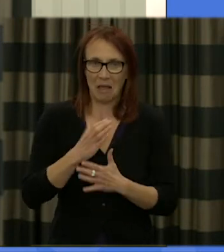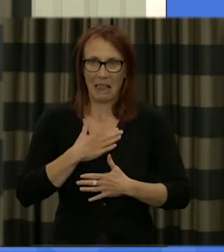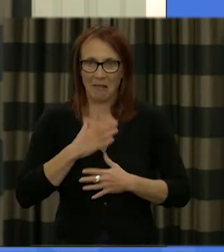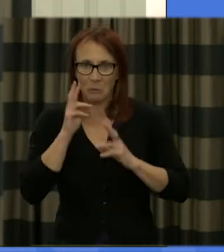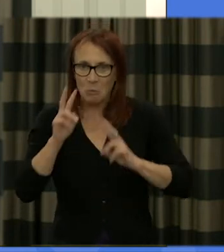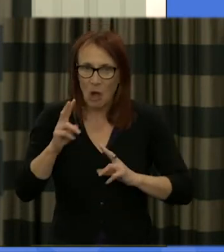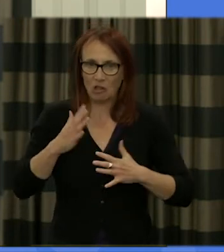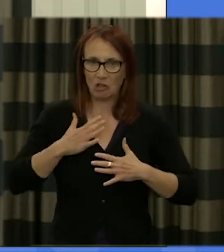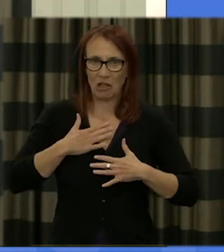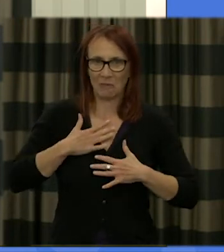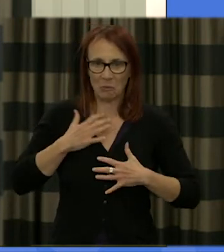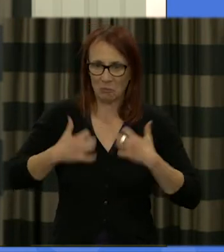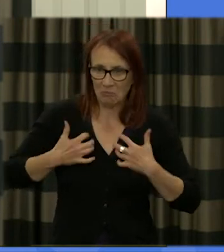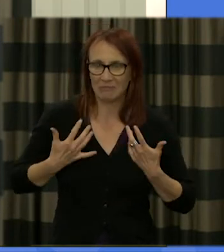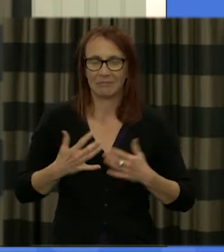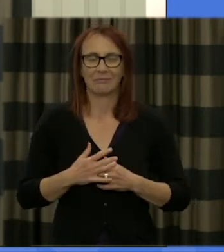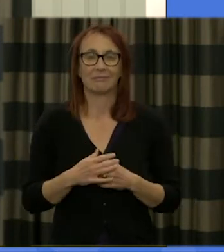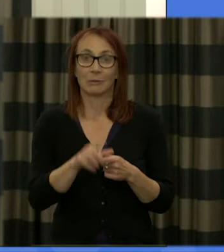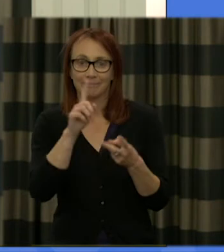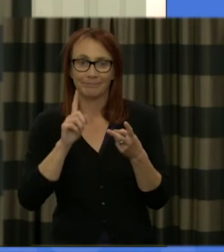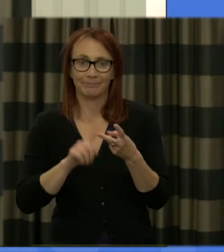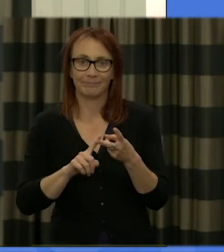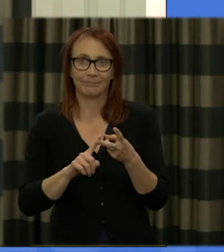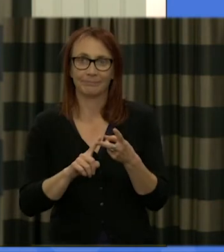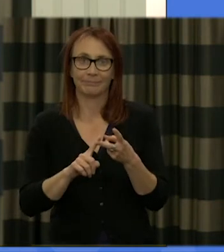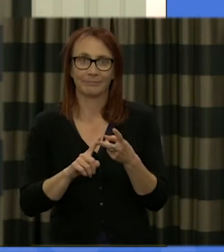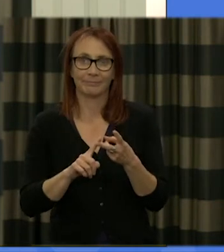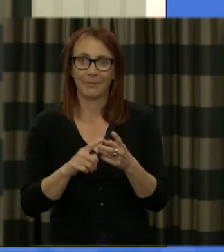reason why it's a privilege is because of whose shoes I'm stepping into neckla